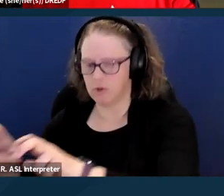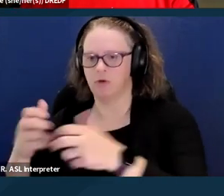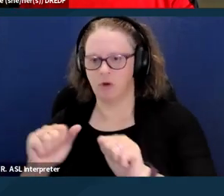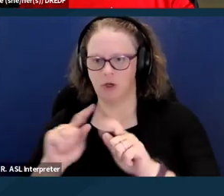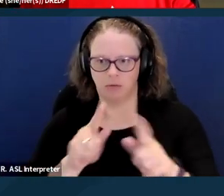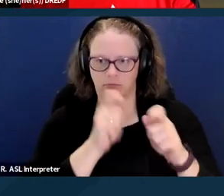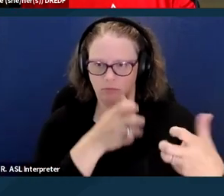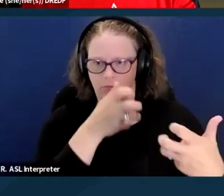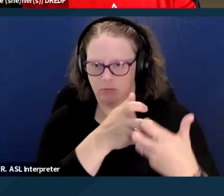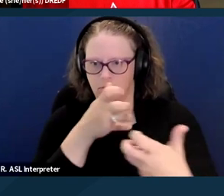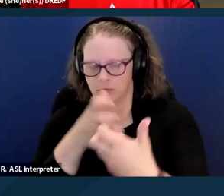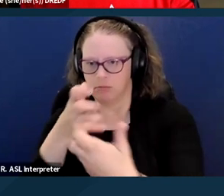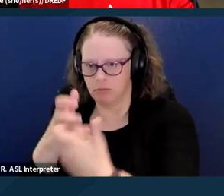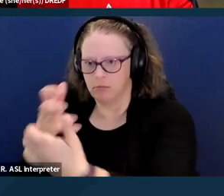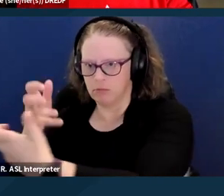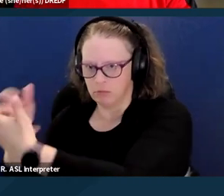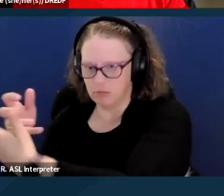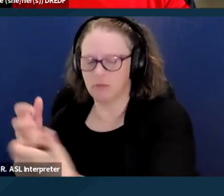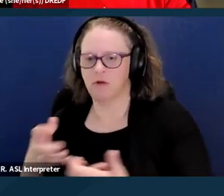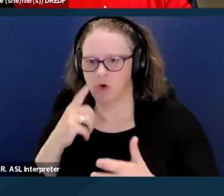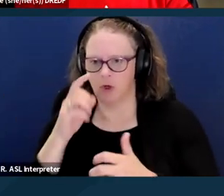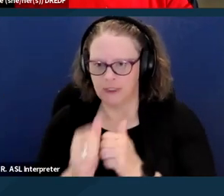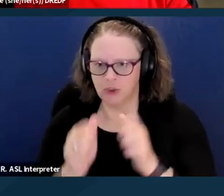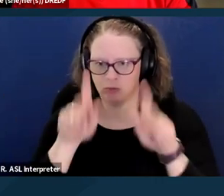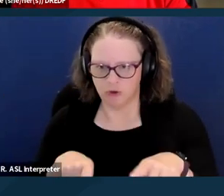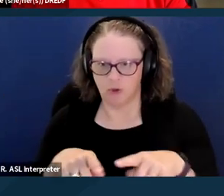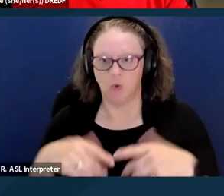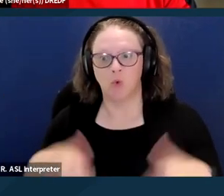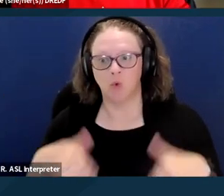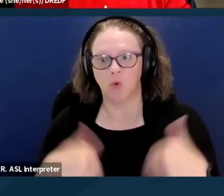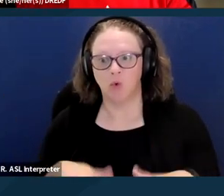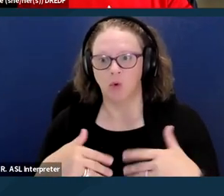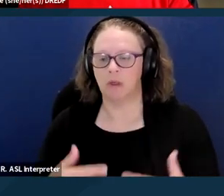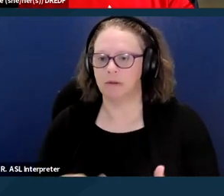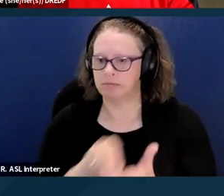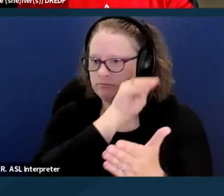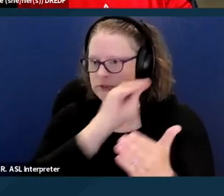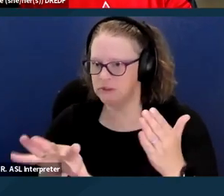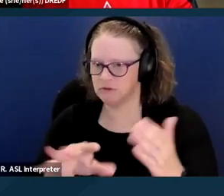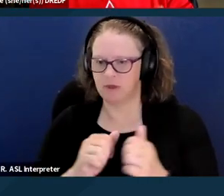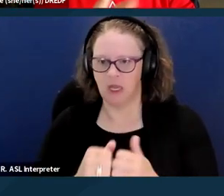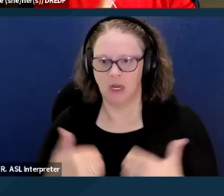Individualized assessment takes a lot of care, a lot of time, a lot of money. Population management is a way